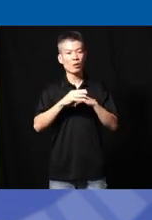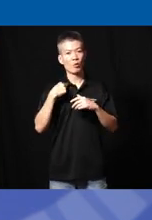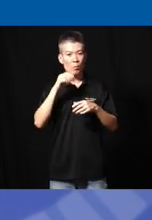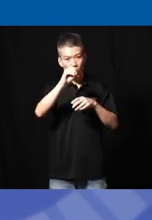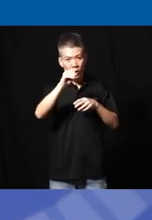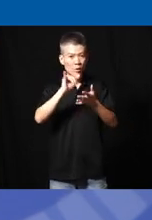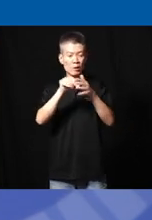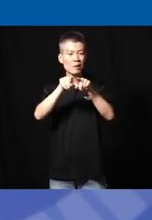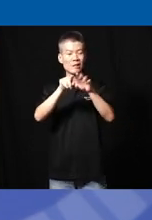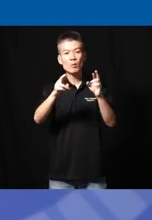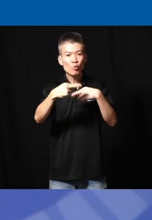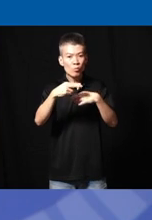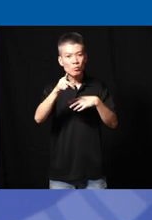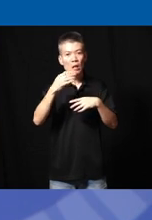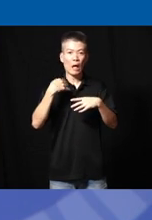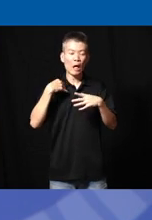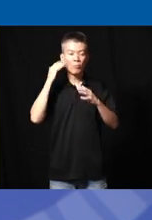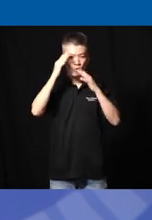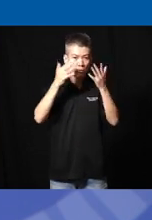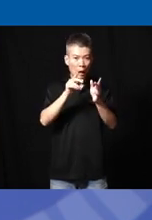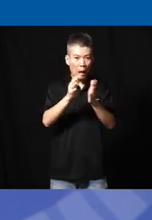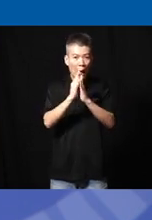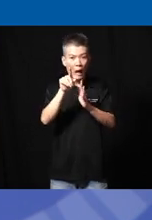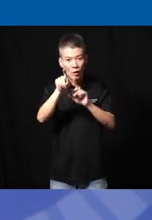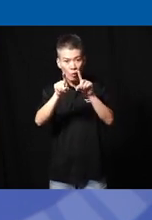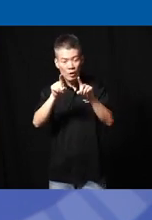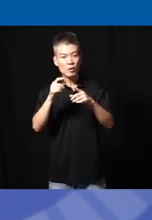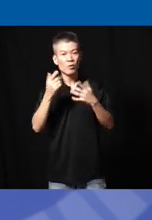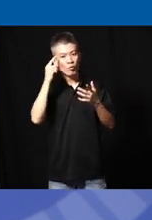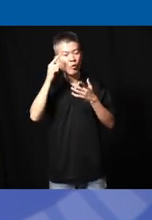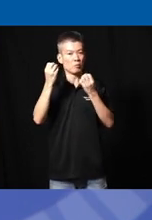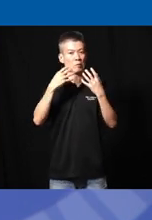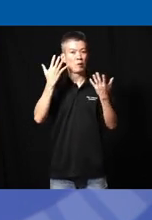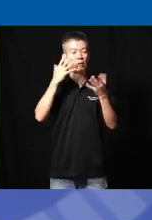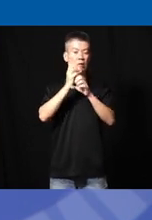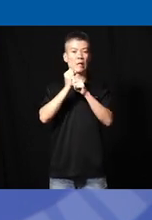put them in the same room they even have trouble asking questions for fear of getting rejected